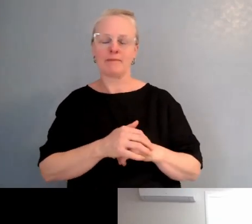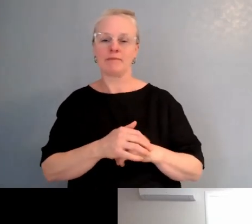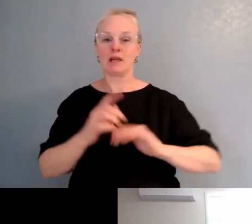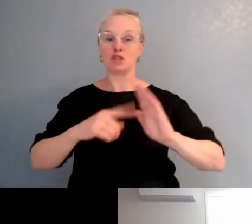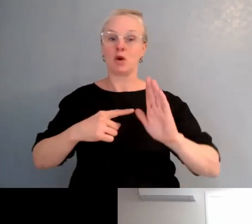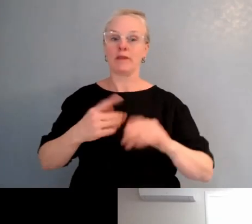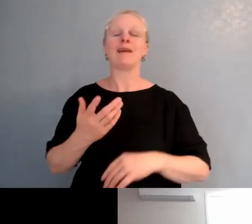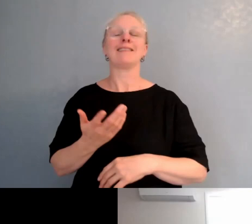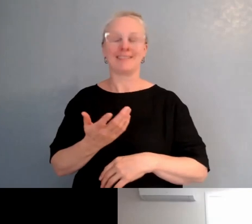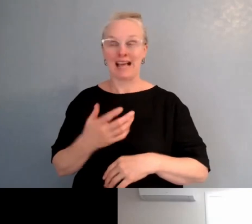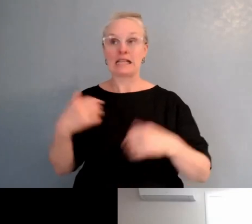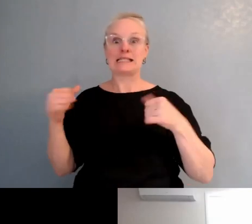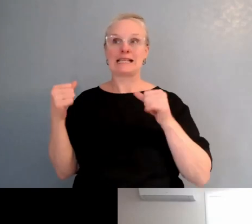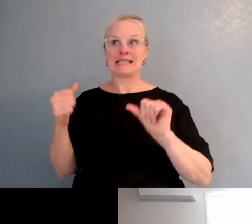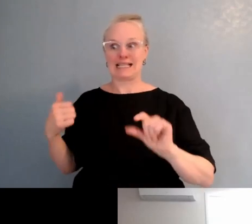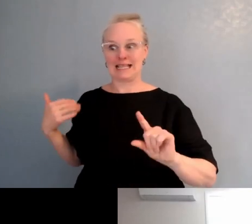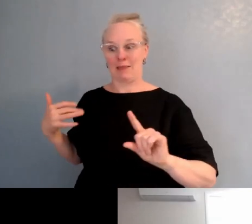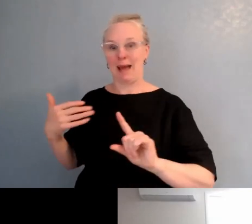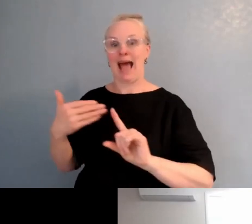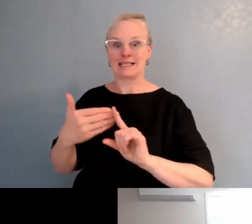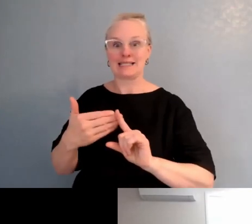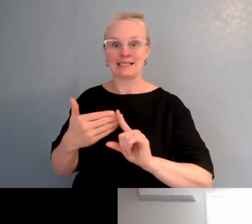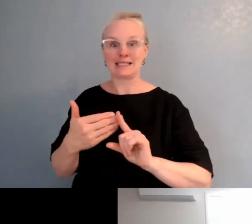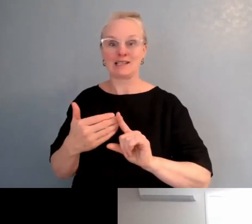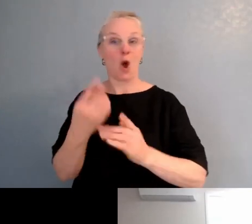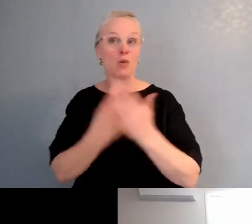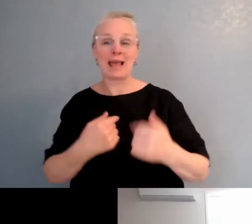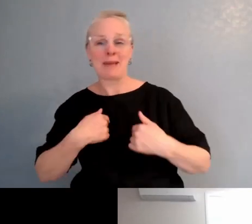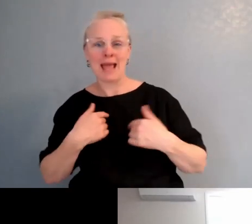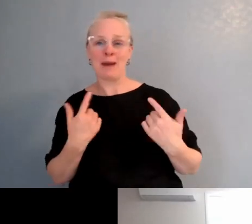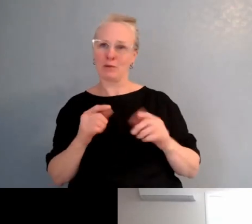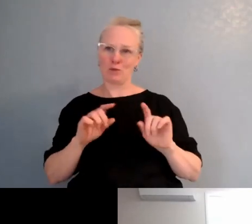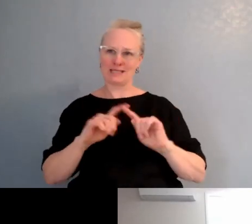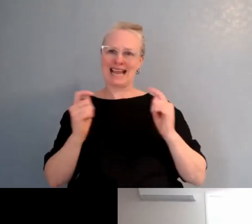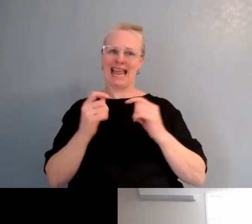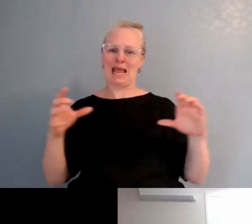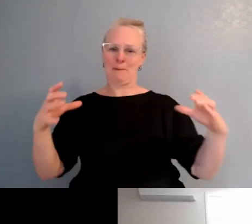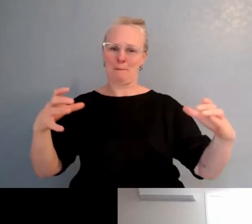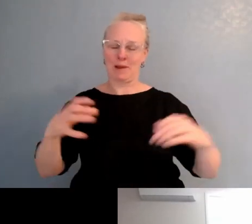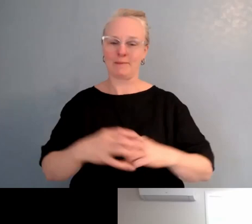and again it's not me, it's part of that. But what happens is really is we go through a rigorous process,